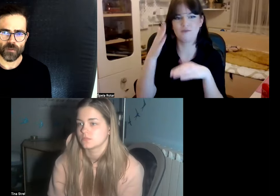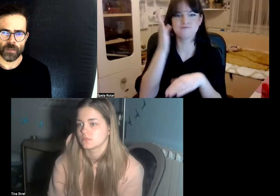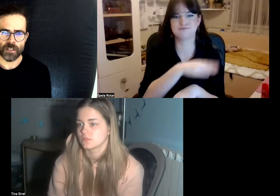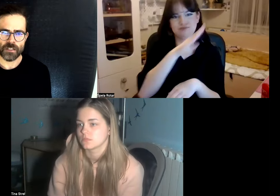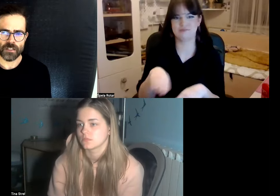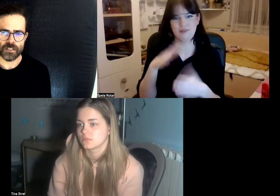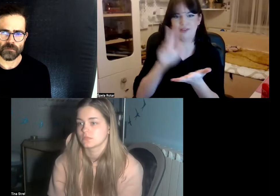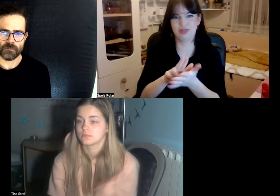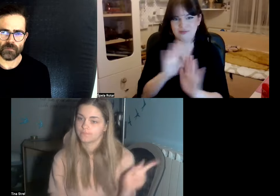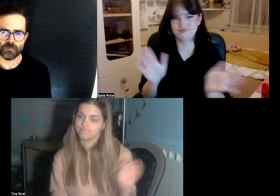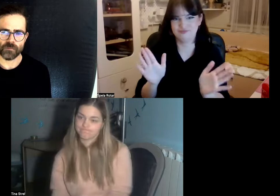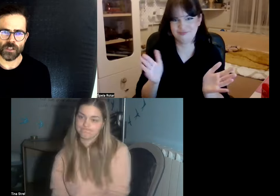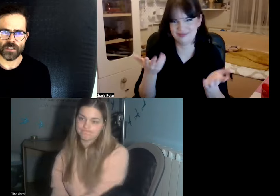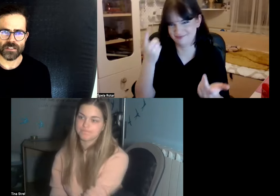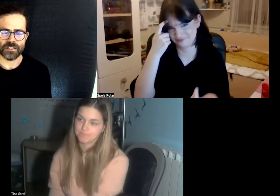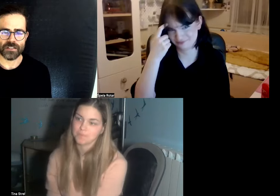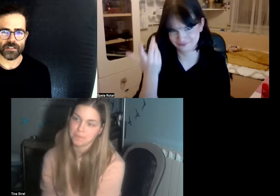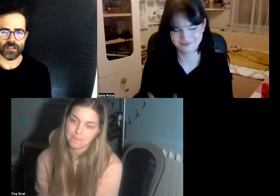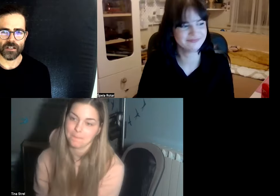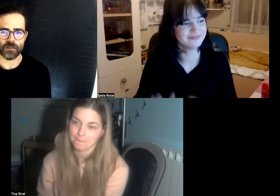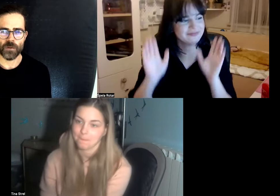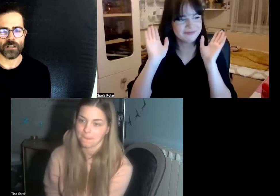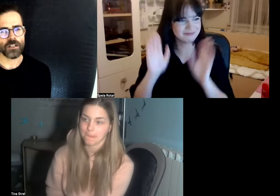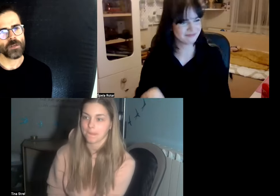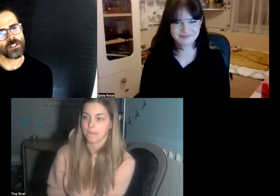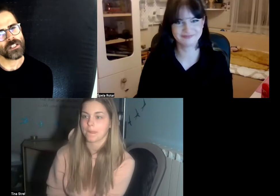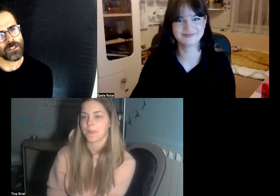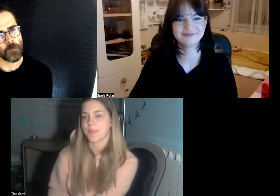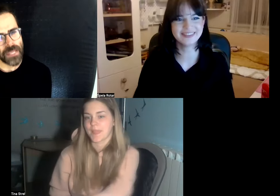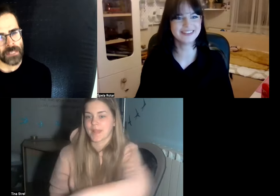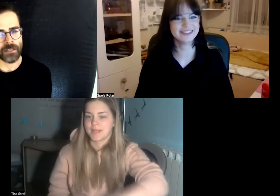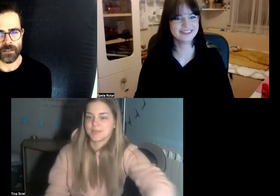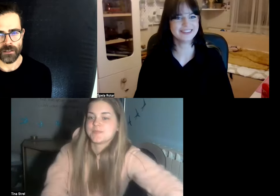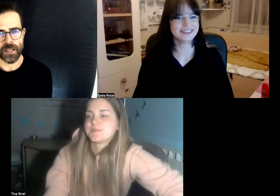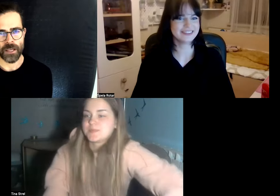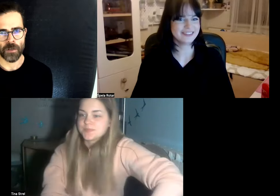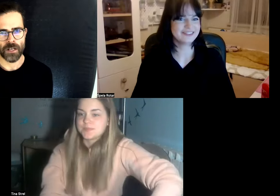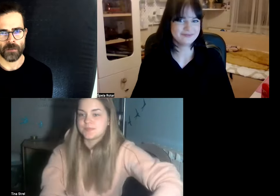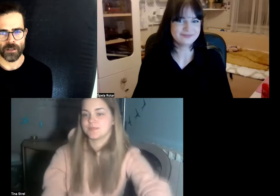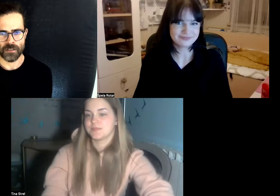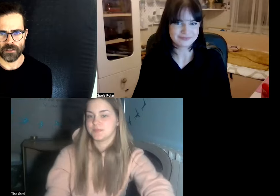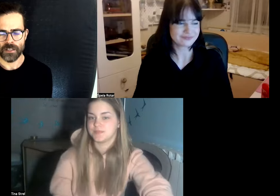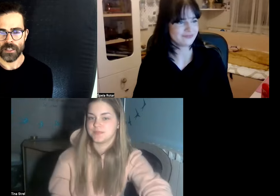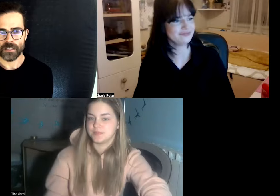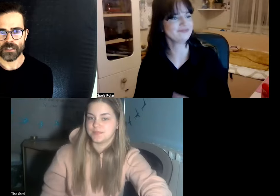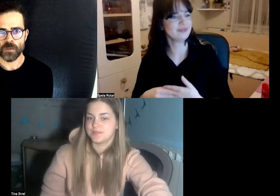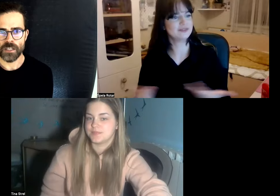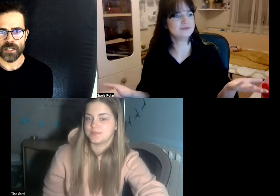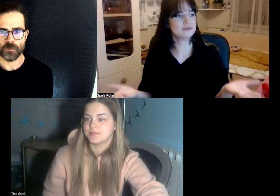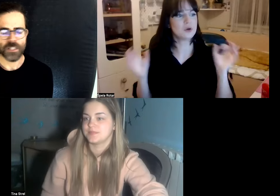I mean it's not we are not we're not trying to pin the blame on anybody it's just we get